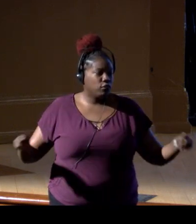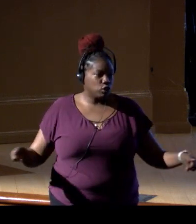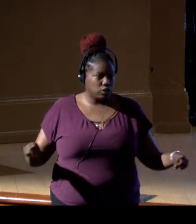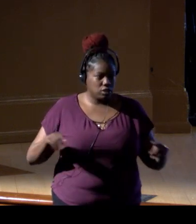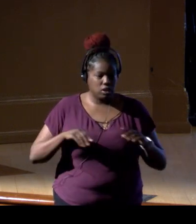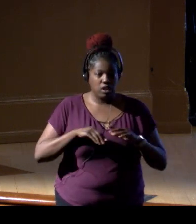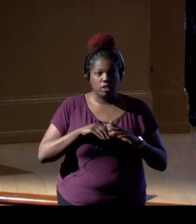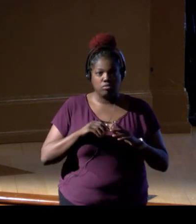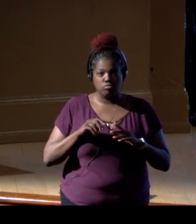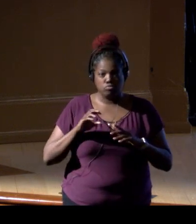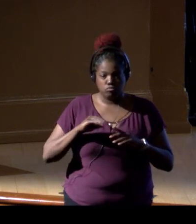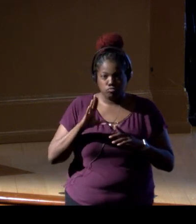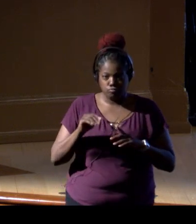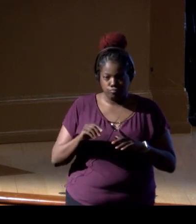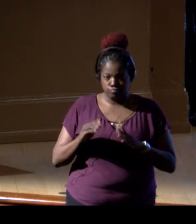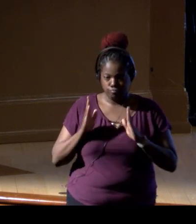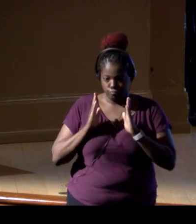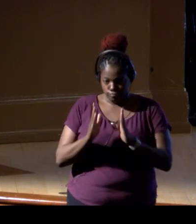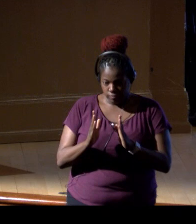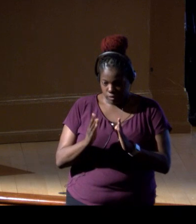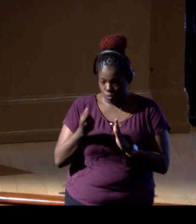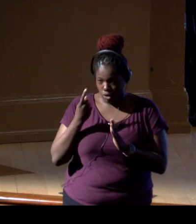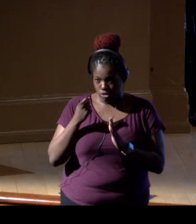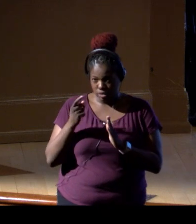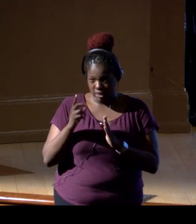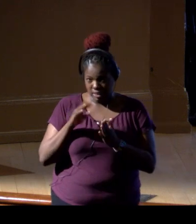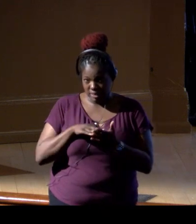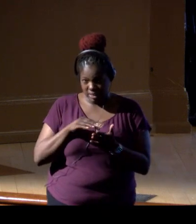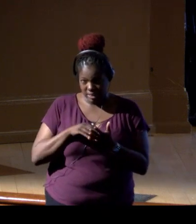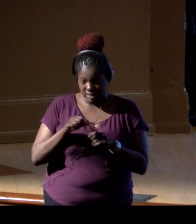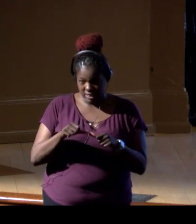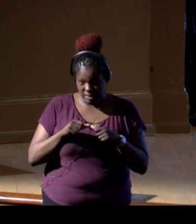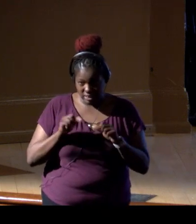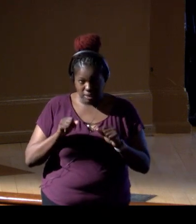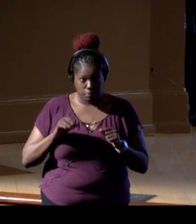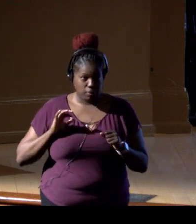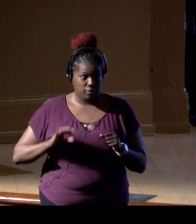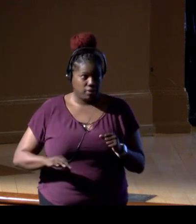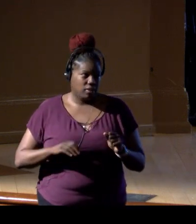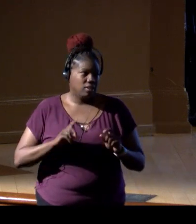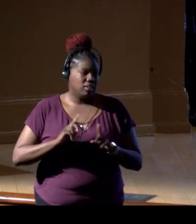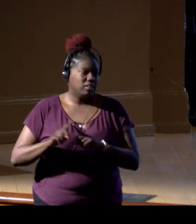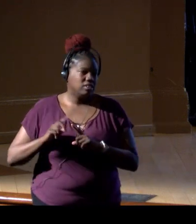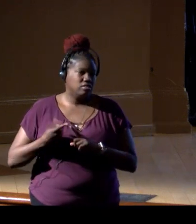to inform in depth studies in the area, which could be useful in various geographic areas.